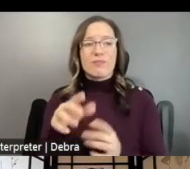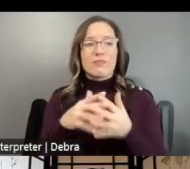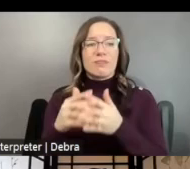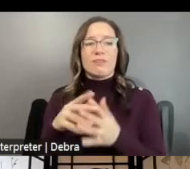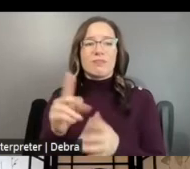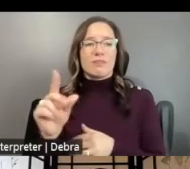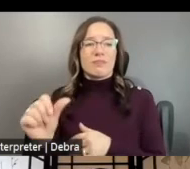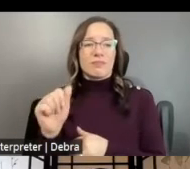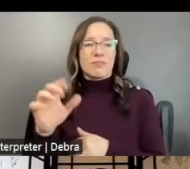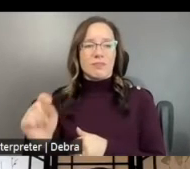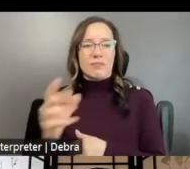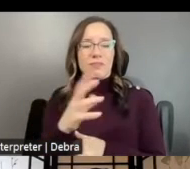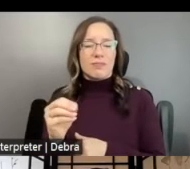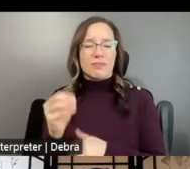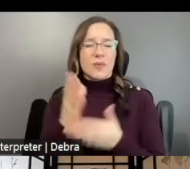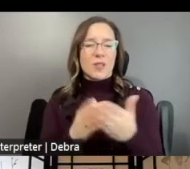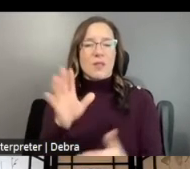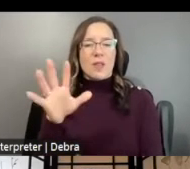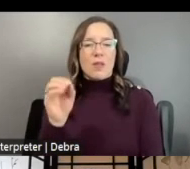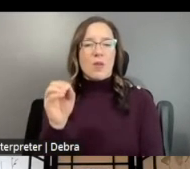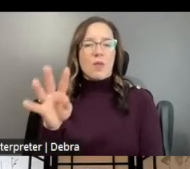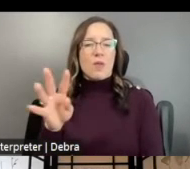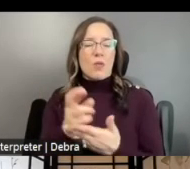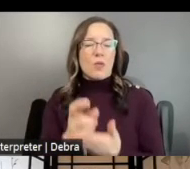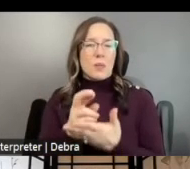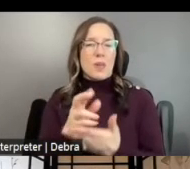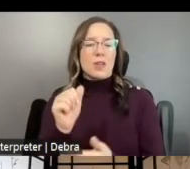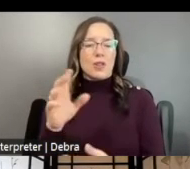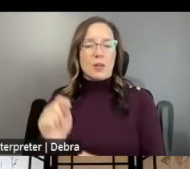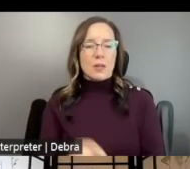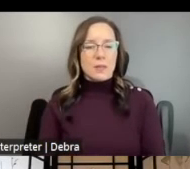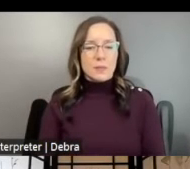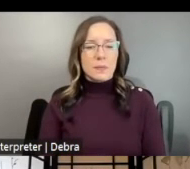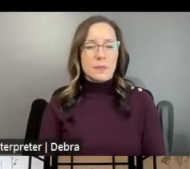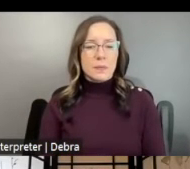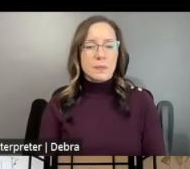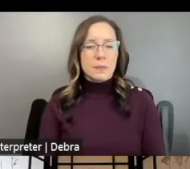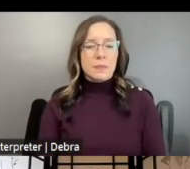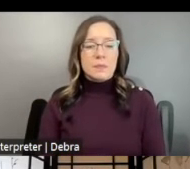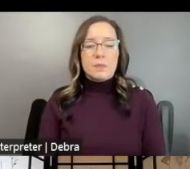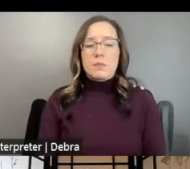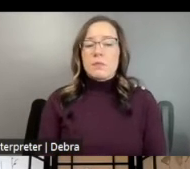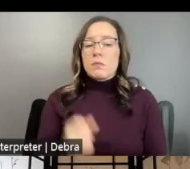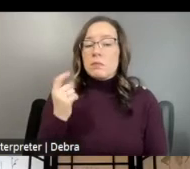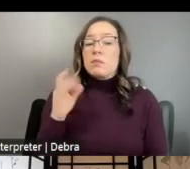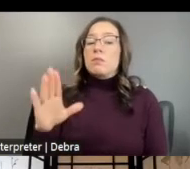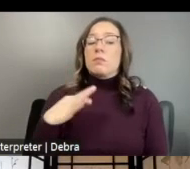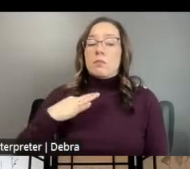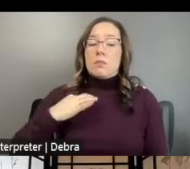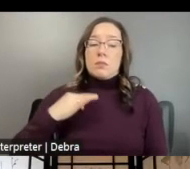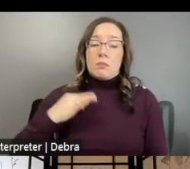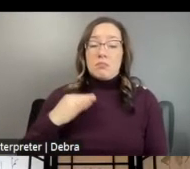AND SECTION 504 OF THE REHABILITATION ACT. AND WHILE YOUR APPLICATIONS MAY FOCUS ON A